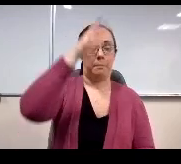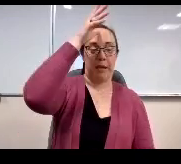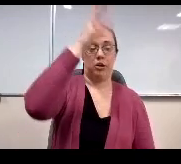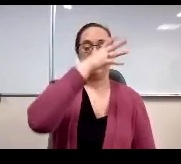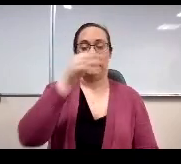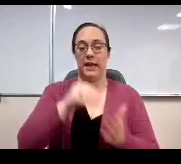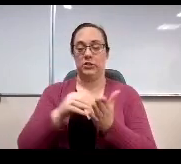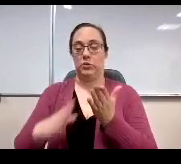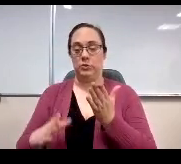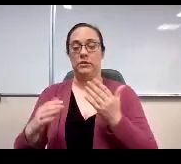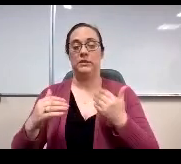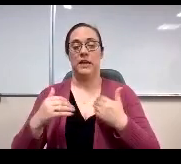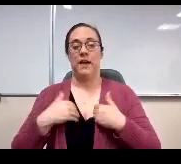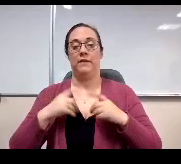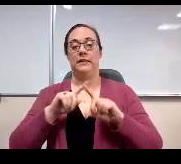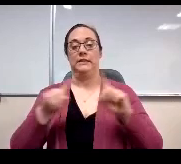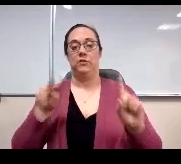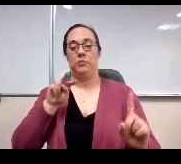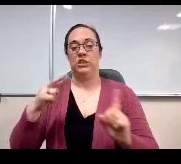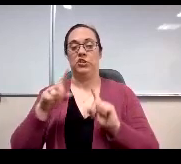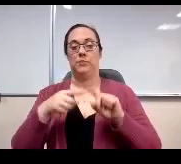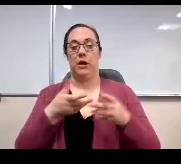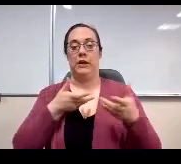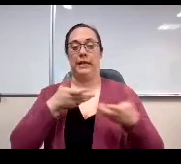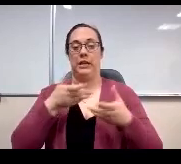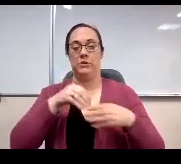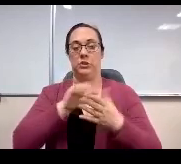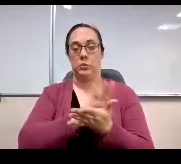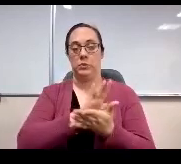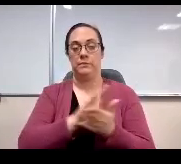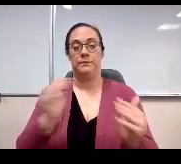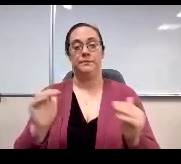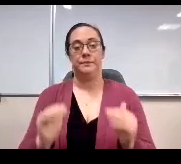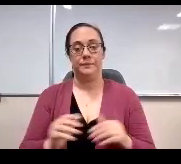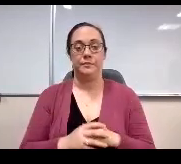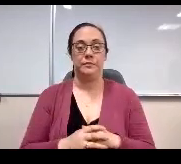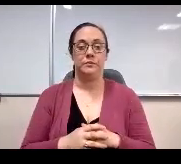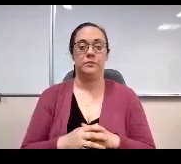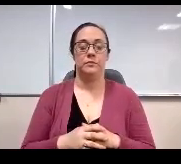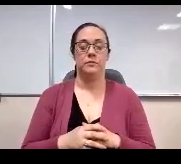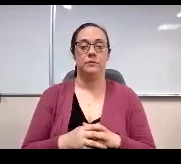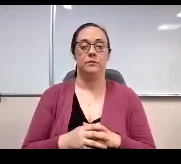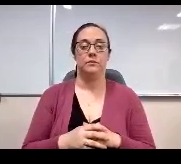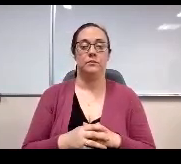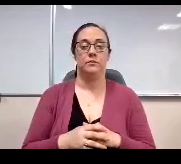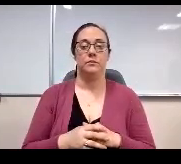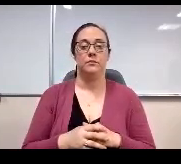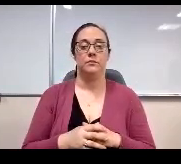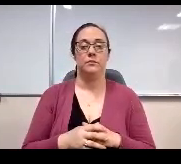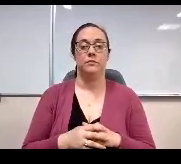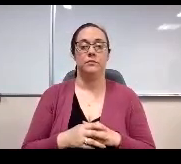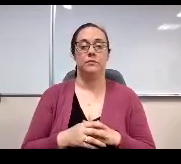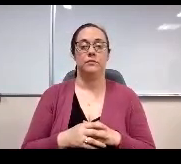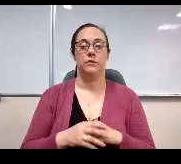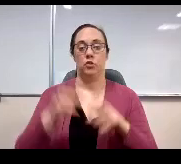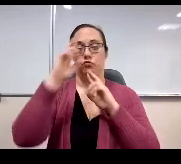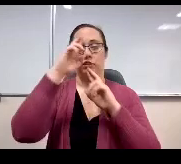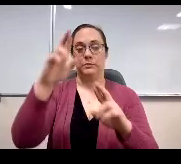perception of engagement in school. Next slide, please. Extra is respect for questions like students.